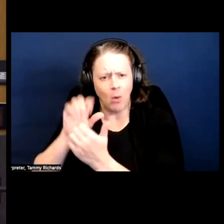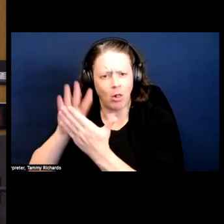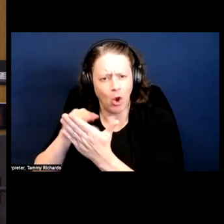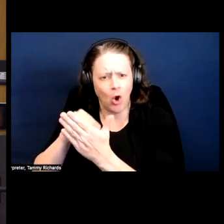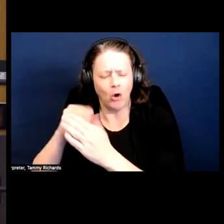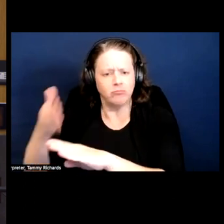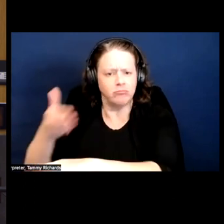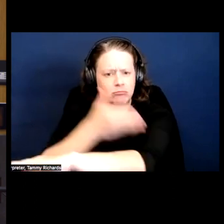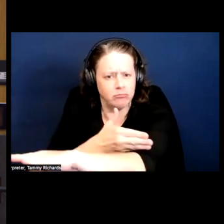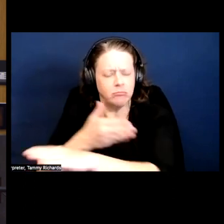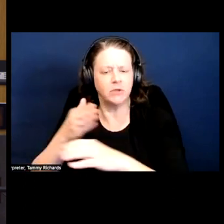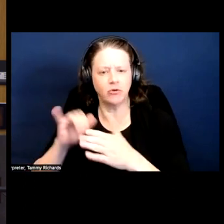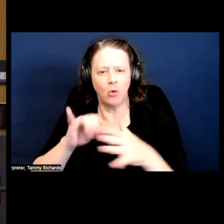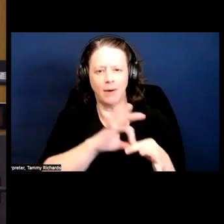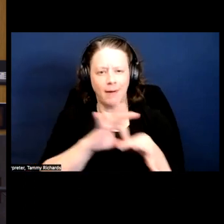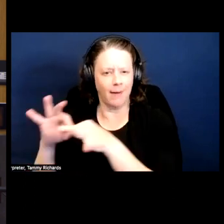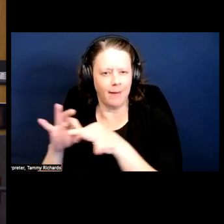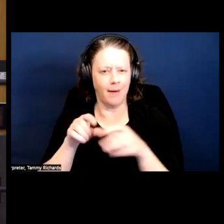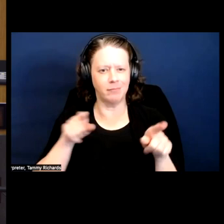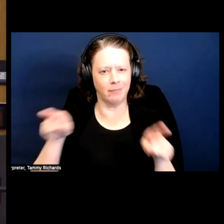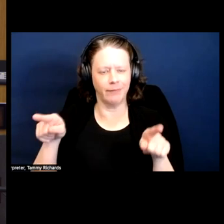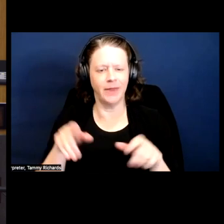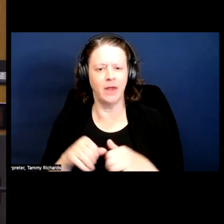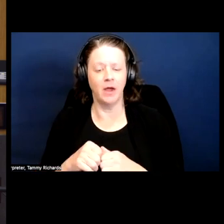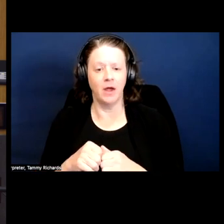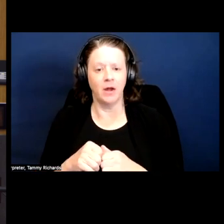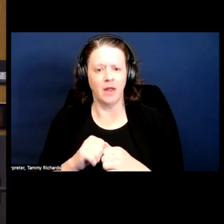And for me, it's more about building that connection, seeing that, for me, the roots